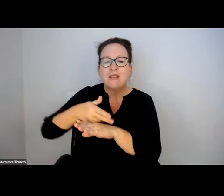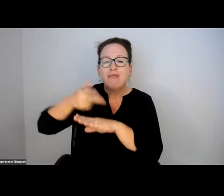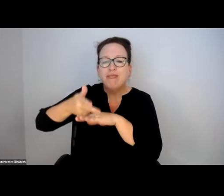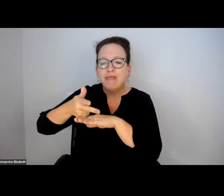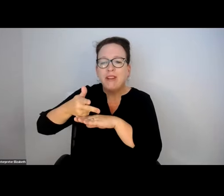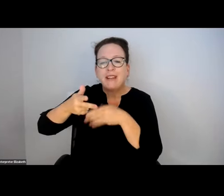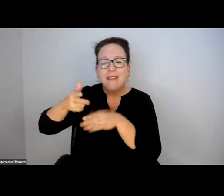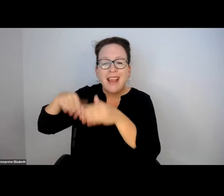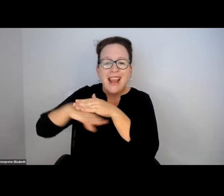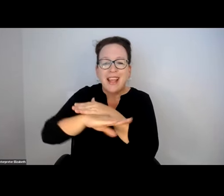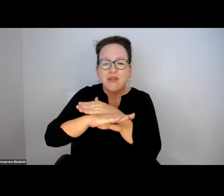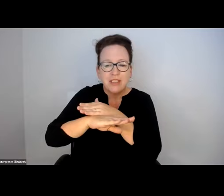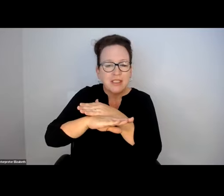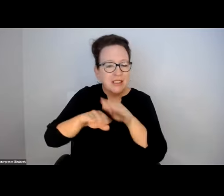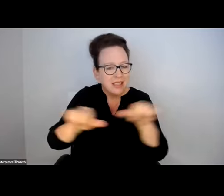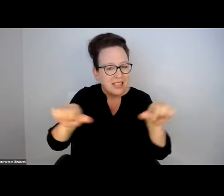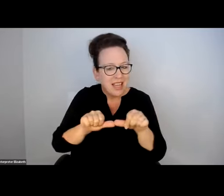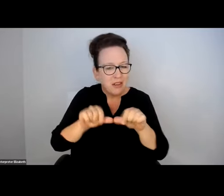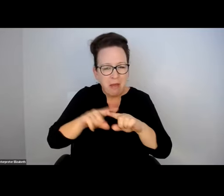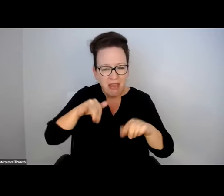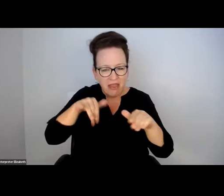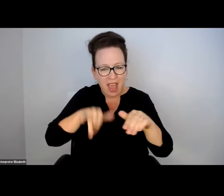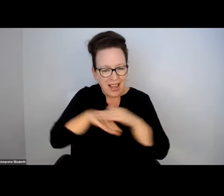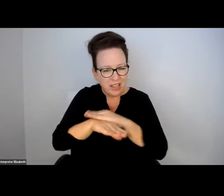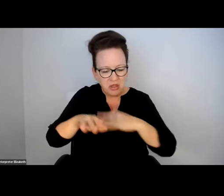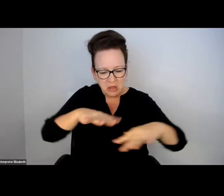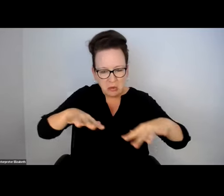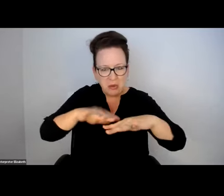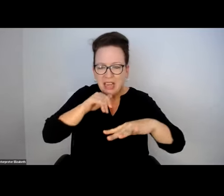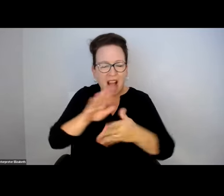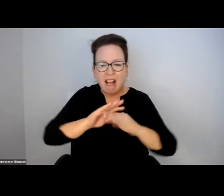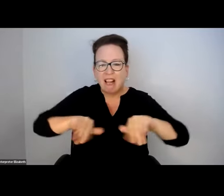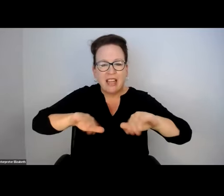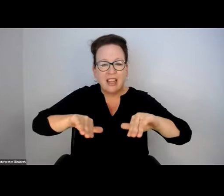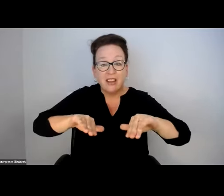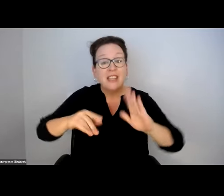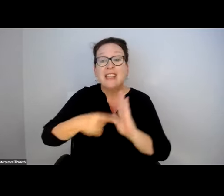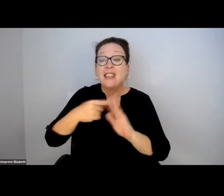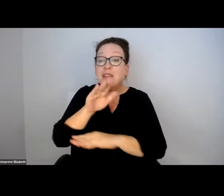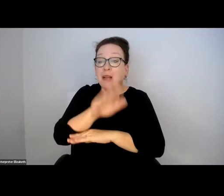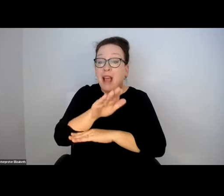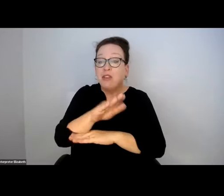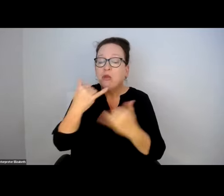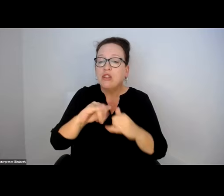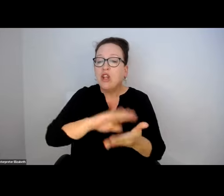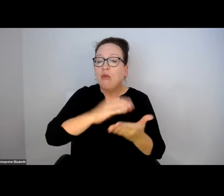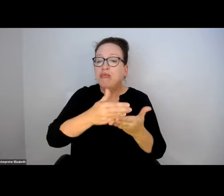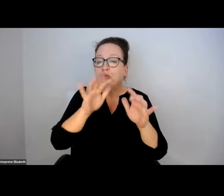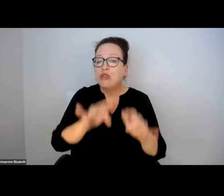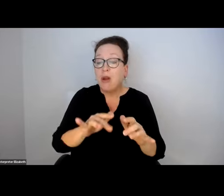THE BUSWAY ITSELF. WHERE THE BUS LET OFF. IT OFTEN NOT CLEARED IN THE